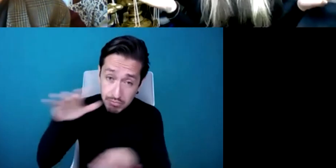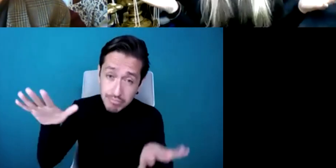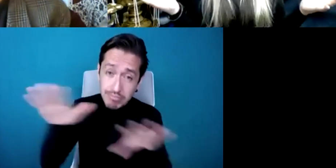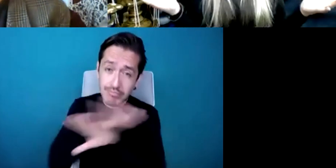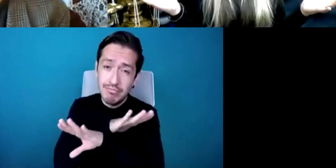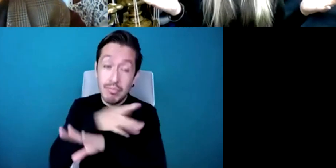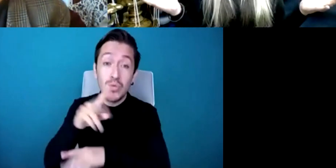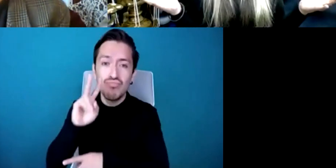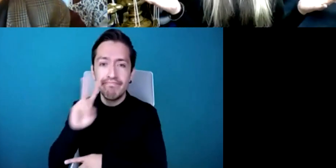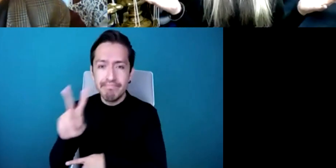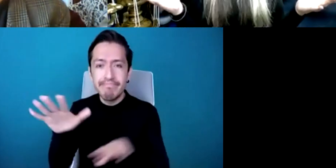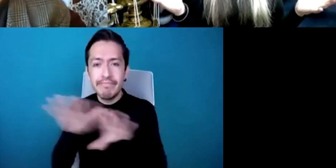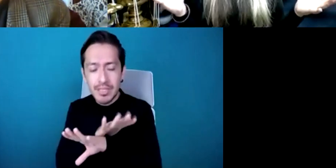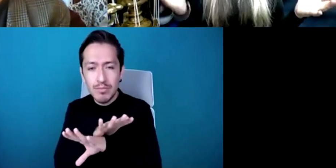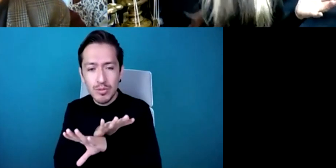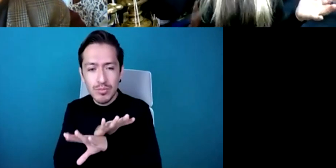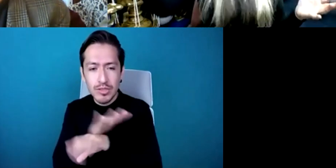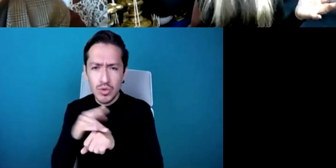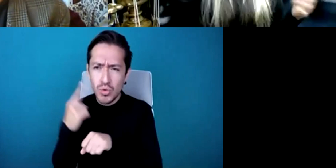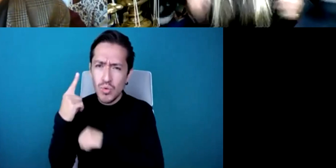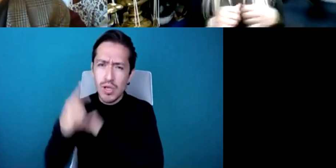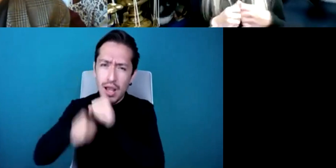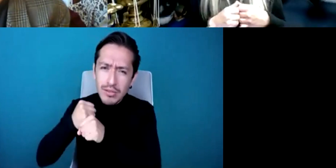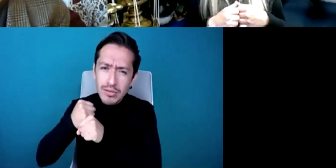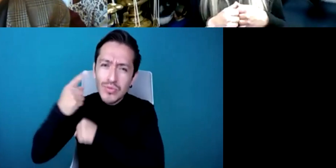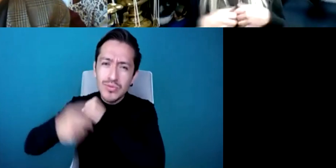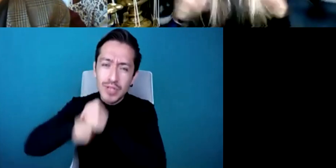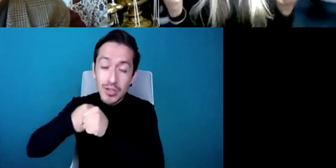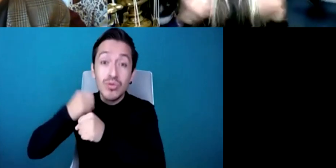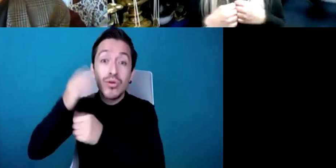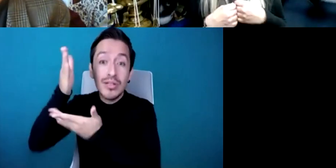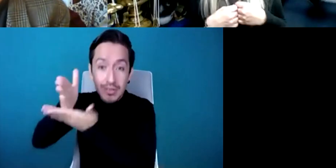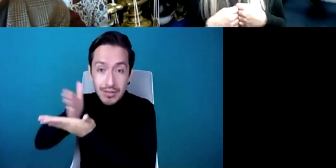you know so, one minute they might have been seeing ashkenazi play the piano or give a piano recycle